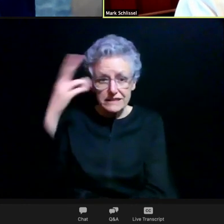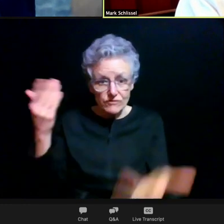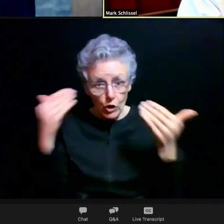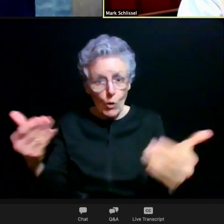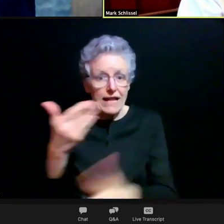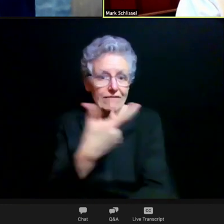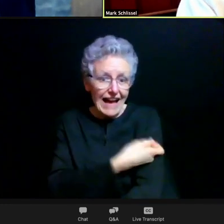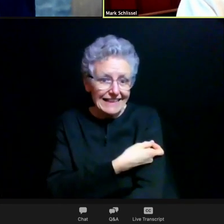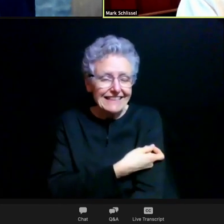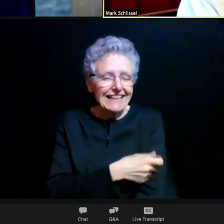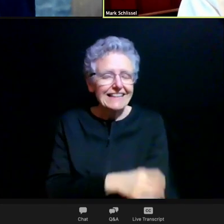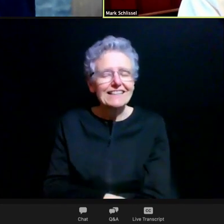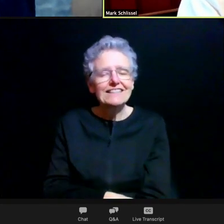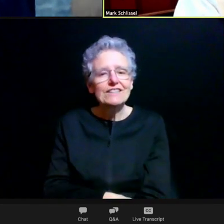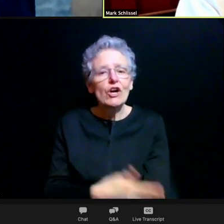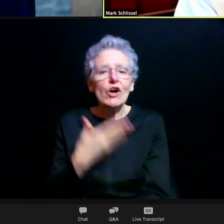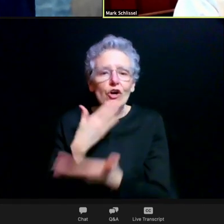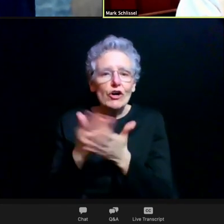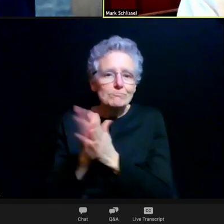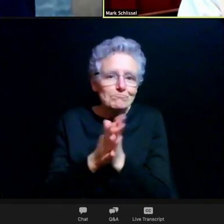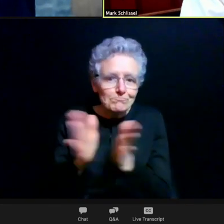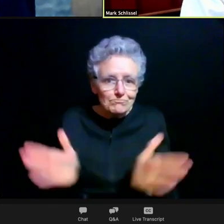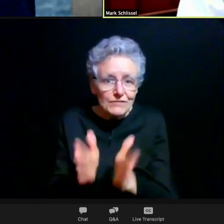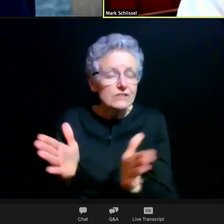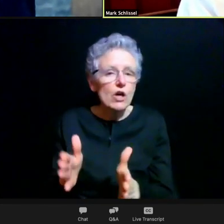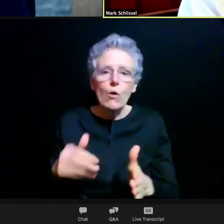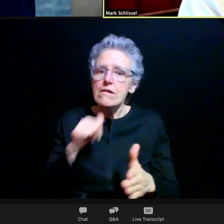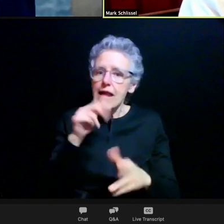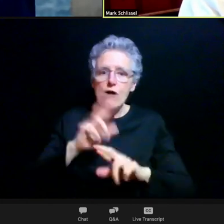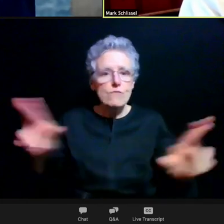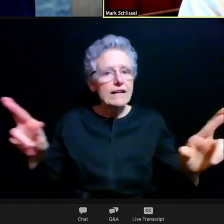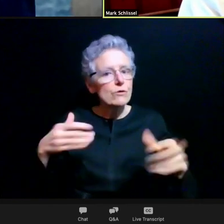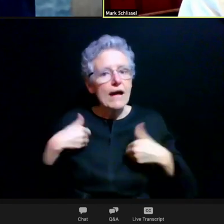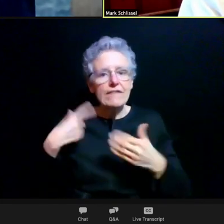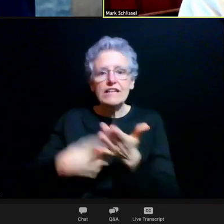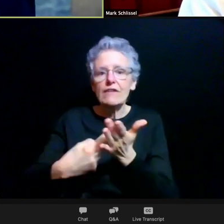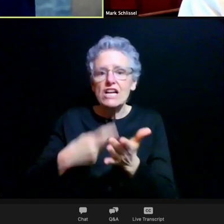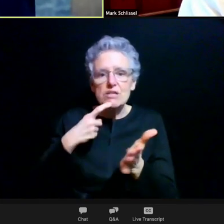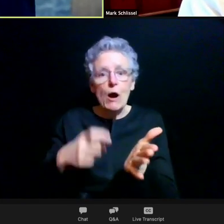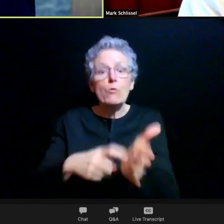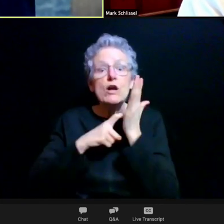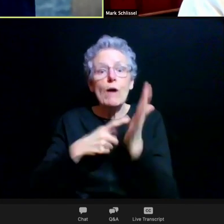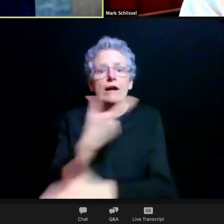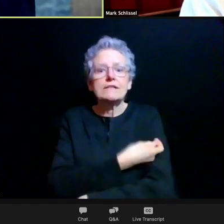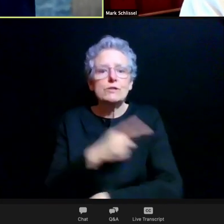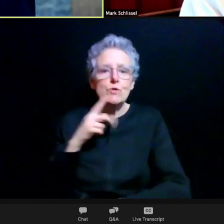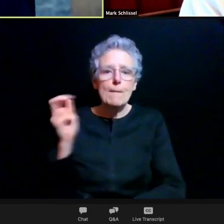So we're not ready to have the conversation yet about mandatory, it might end up there. Yeah, now, this is more to come in.